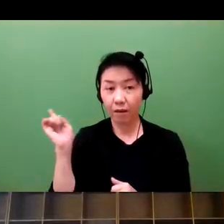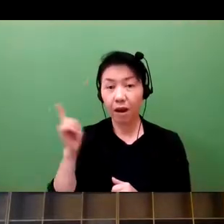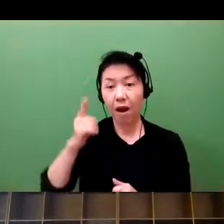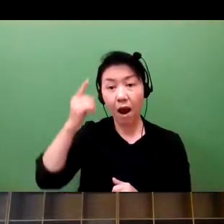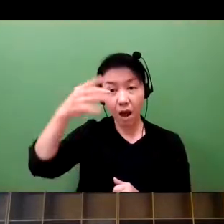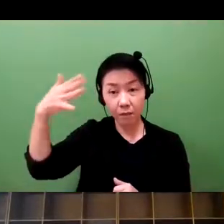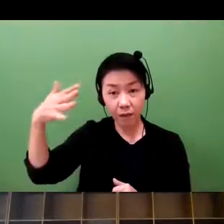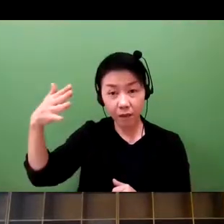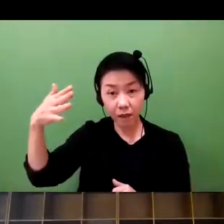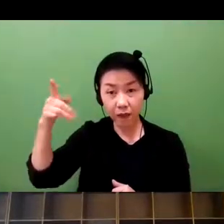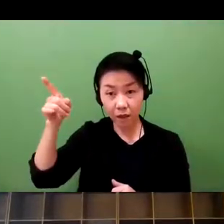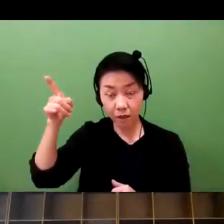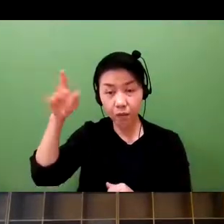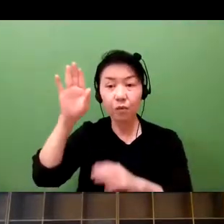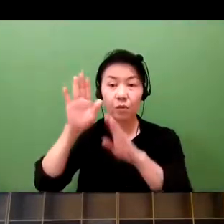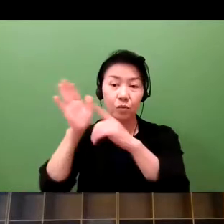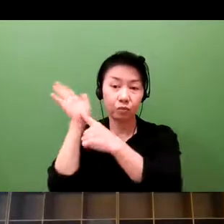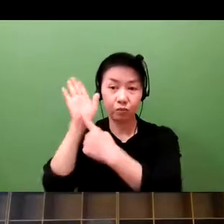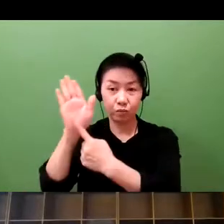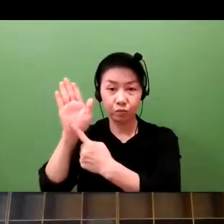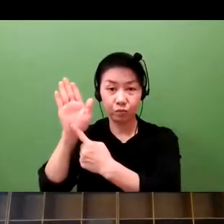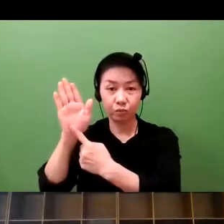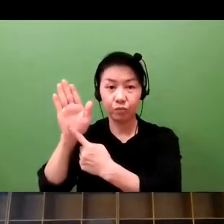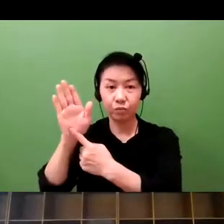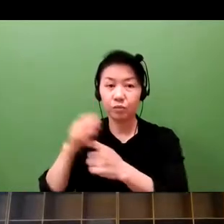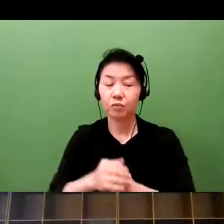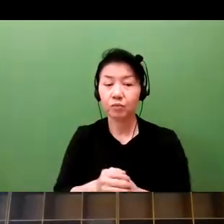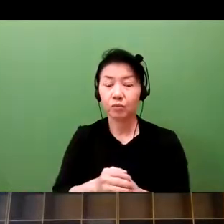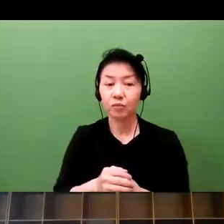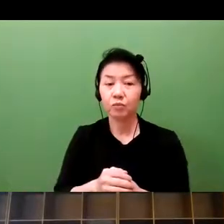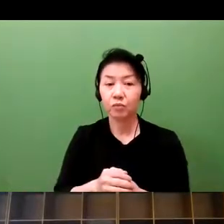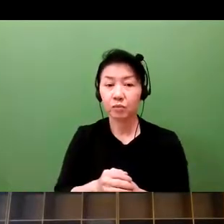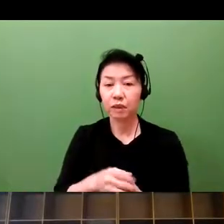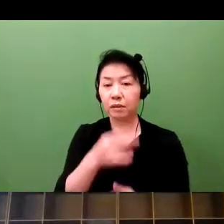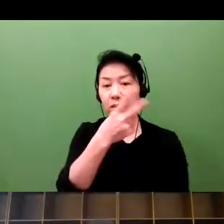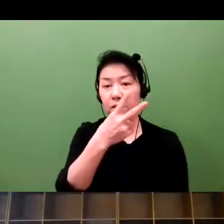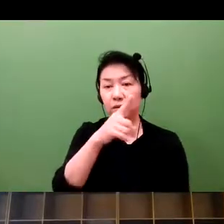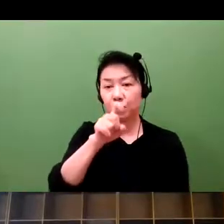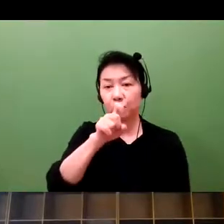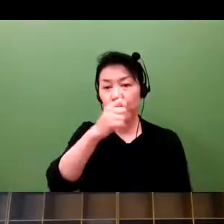And now, turning our eyes to the U.S. And this is cited data from Deloitte Tohmatsu.